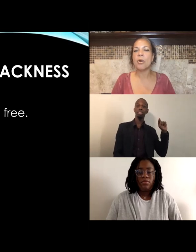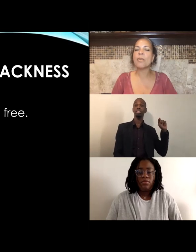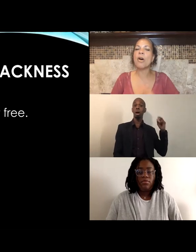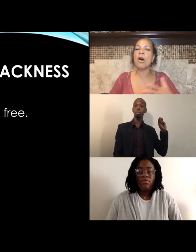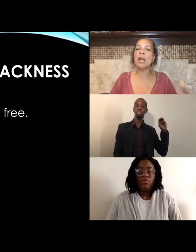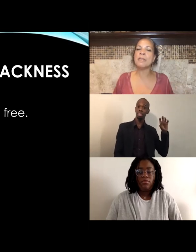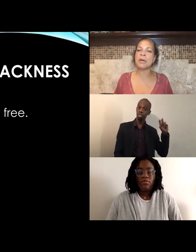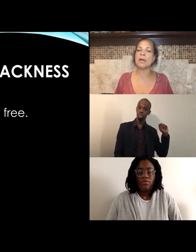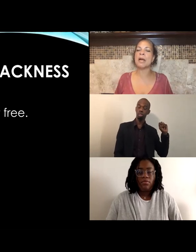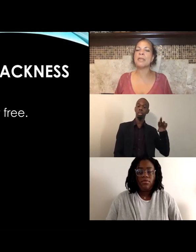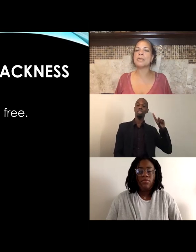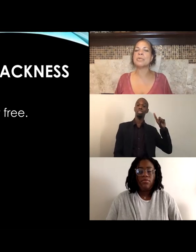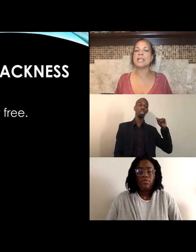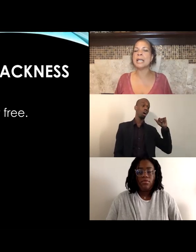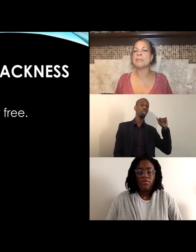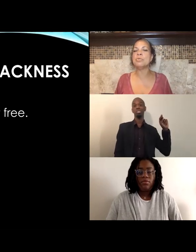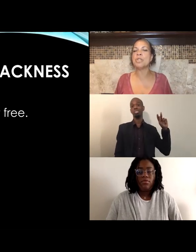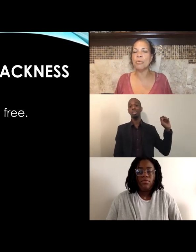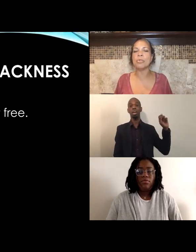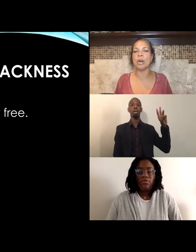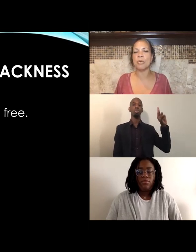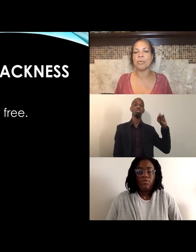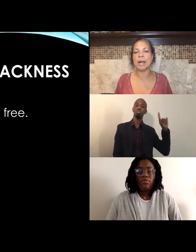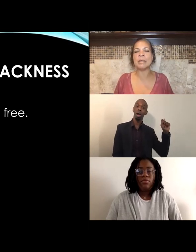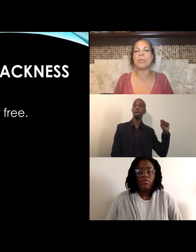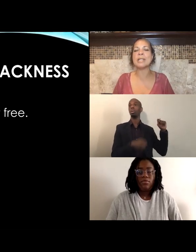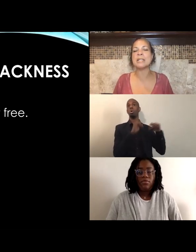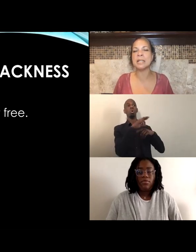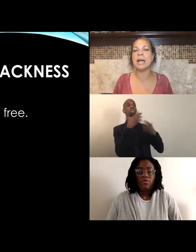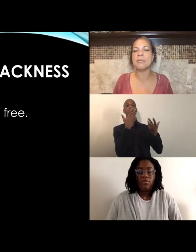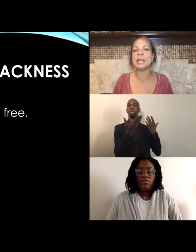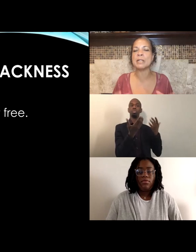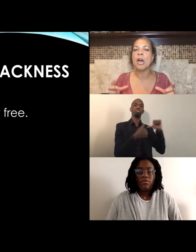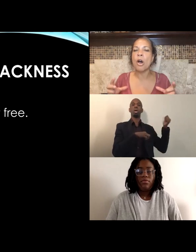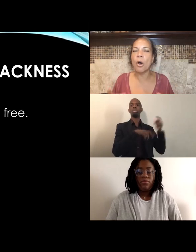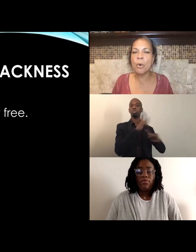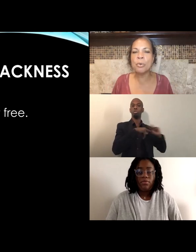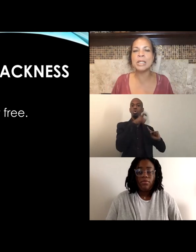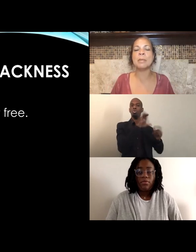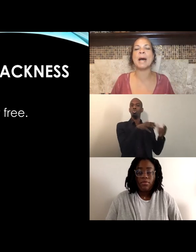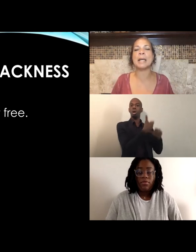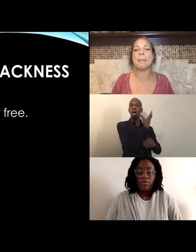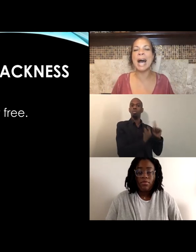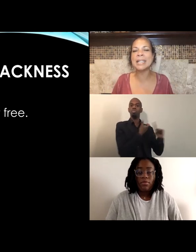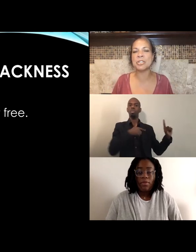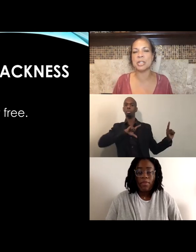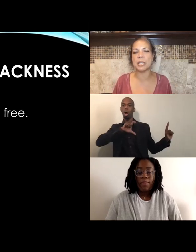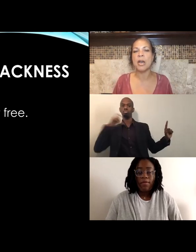or all of the others whose names you don't know, right. It wasn't enough because only by abolishing,